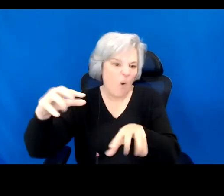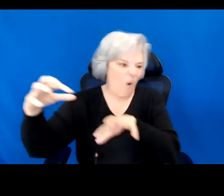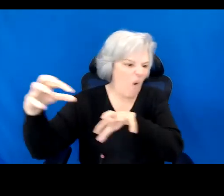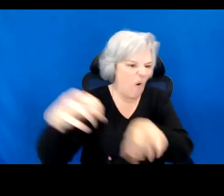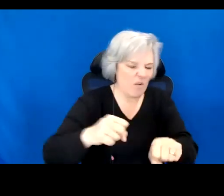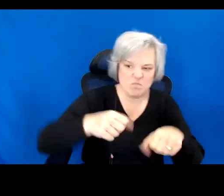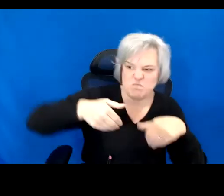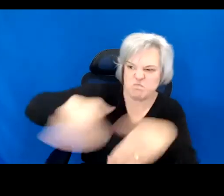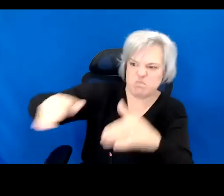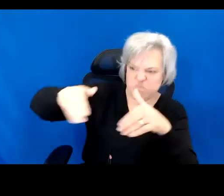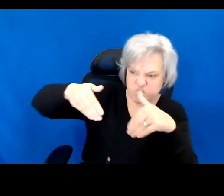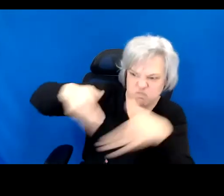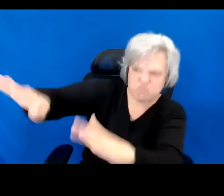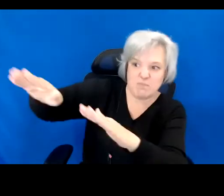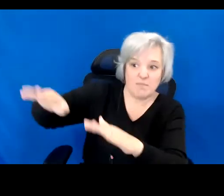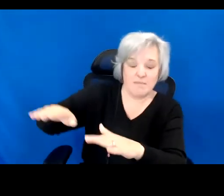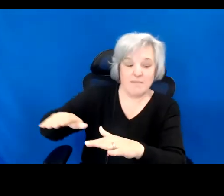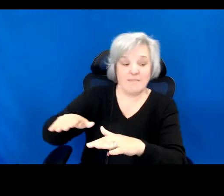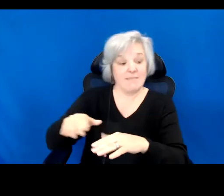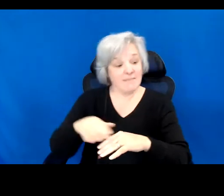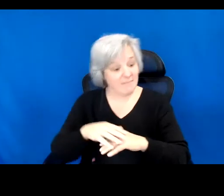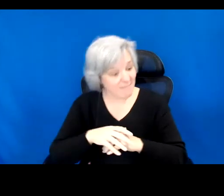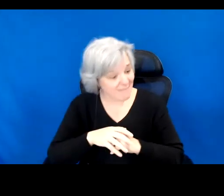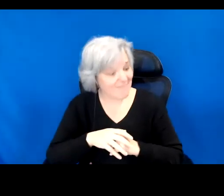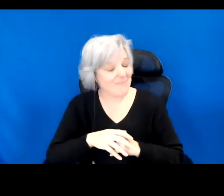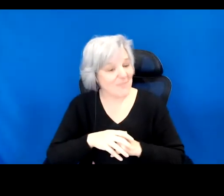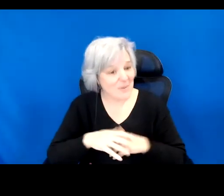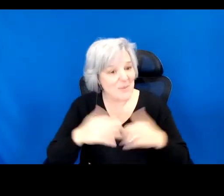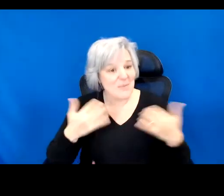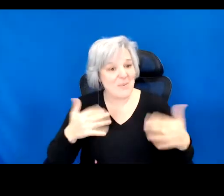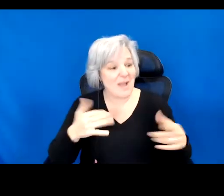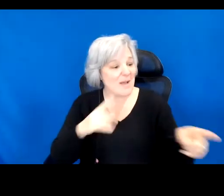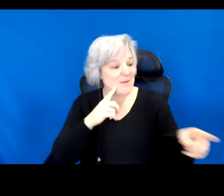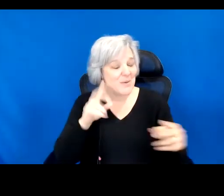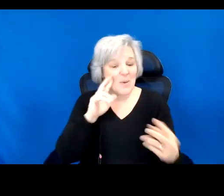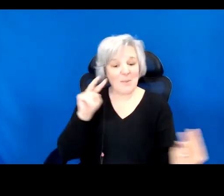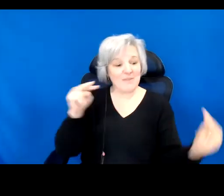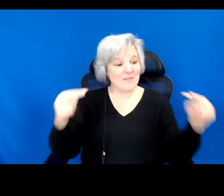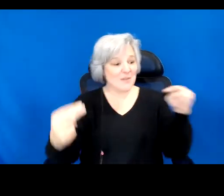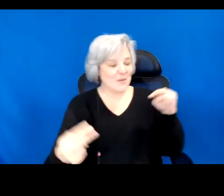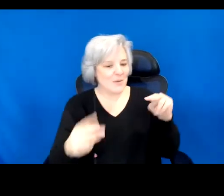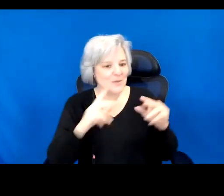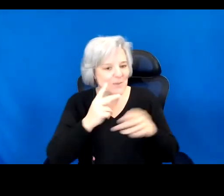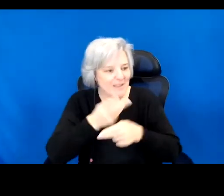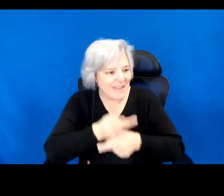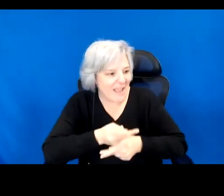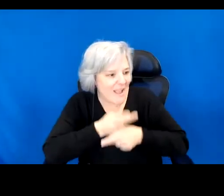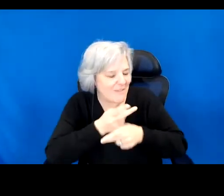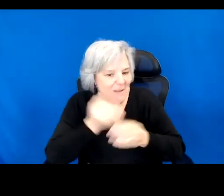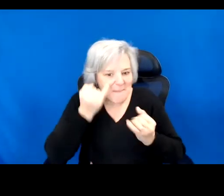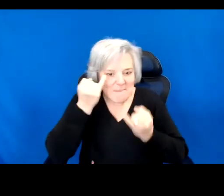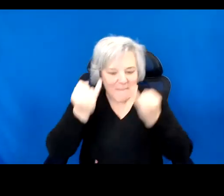Your artwork veers me away from the anthropocentric position, carefully and imaginatively invoking